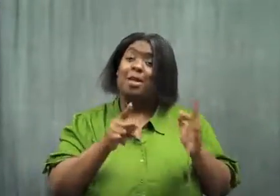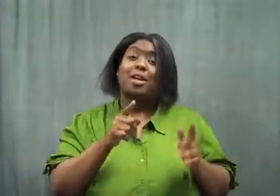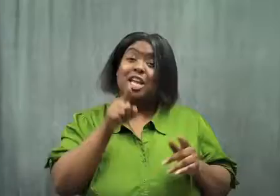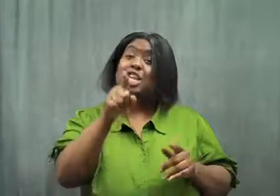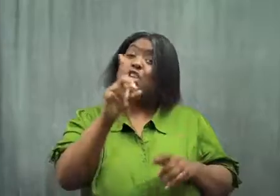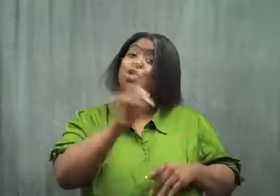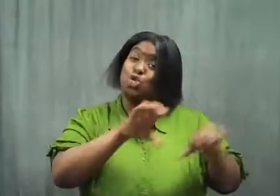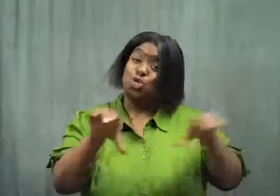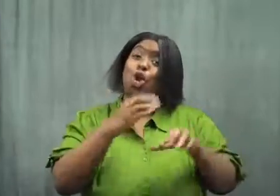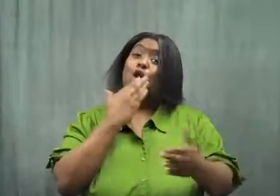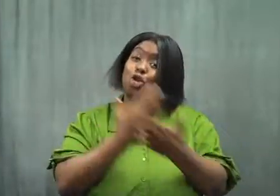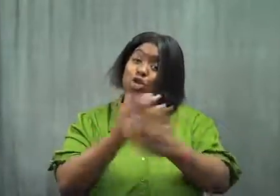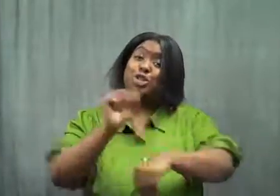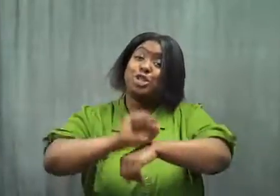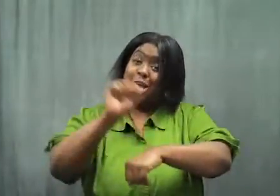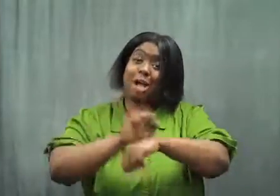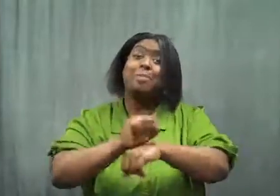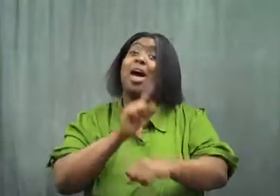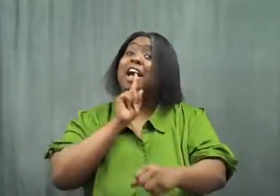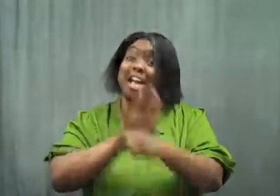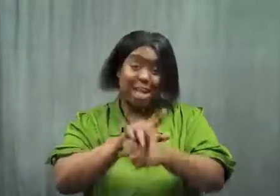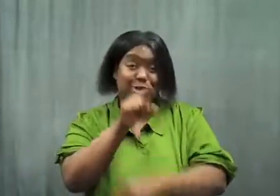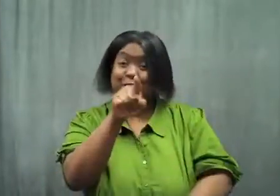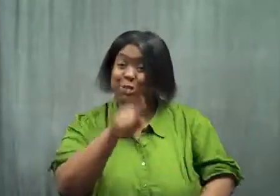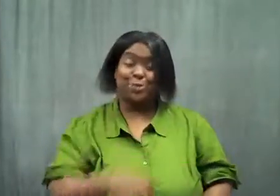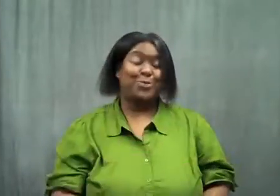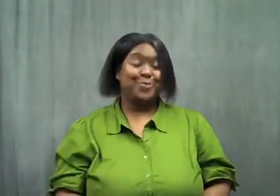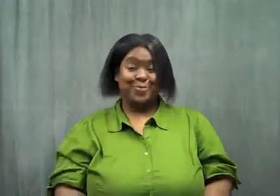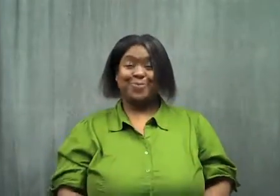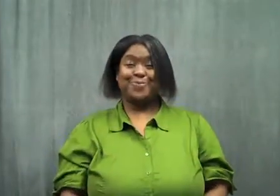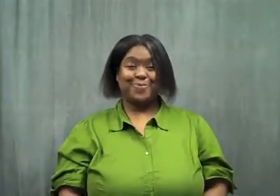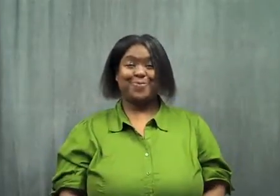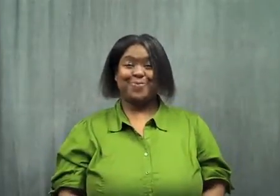She did a good job, I guarantee you.